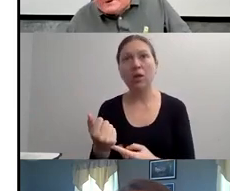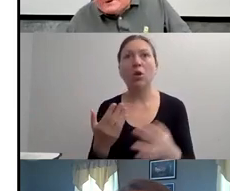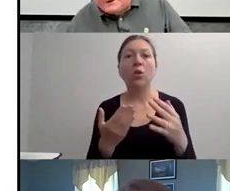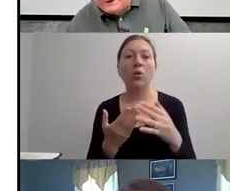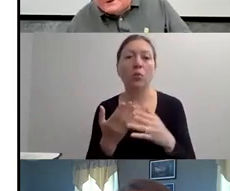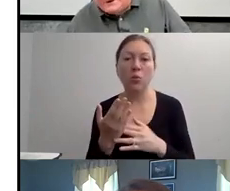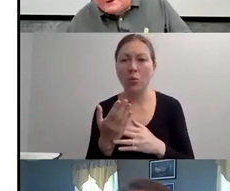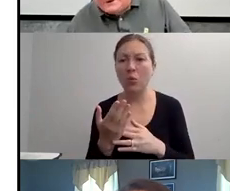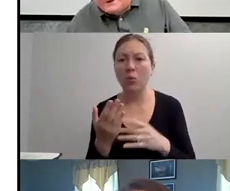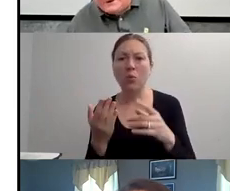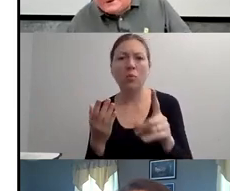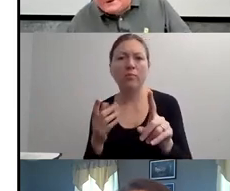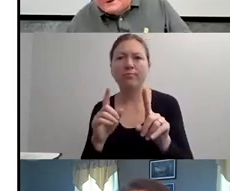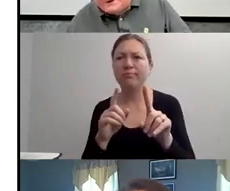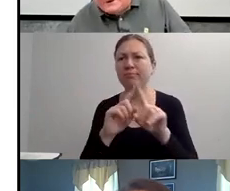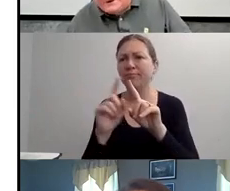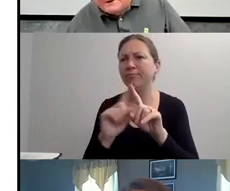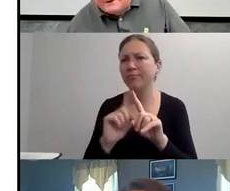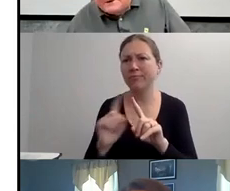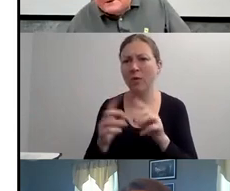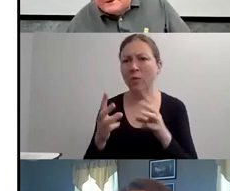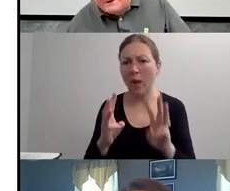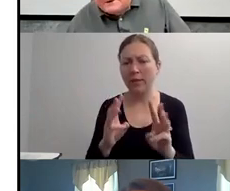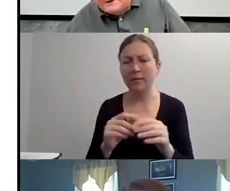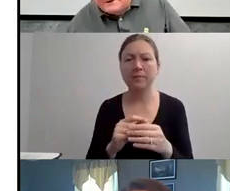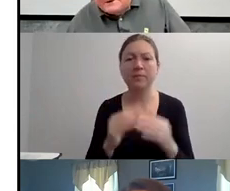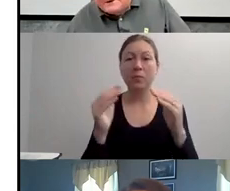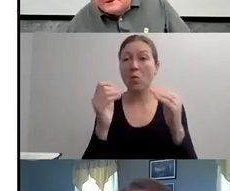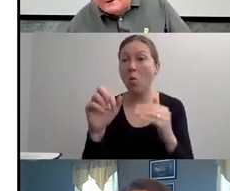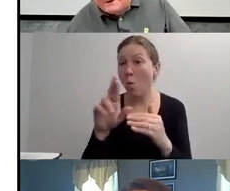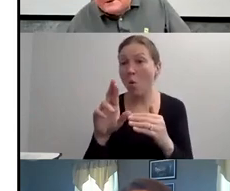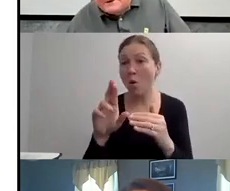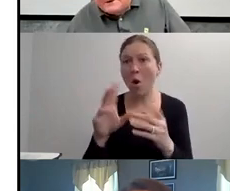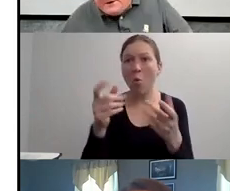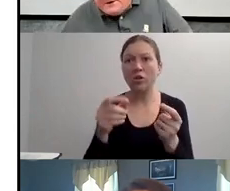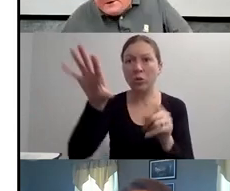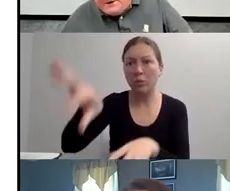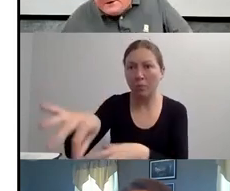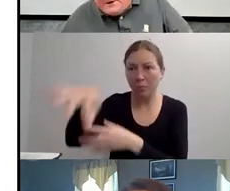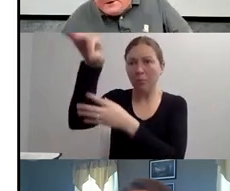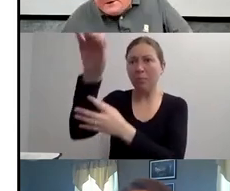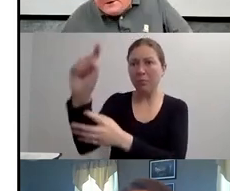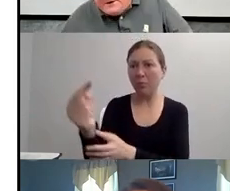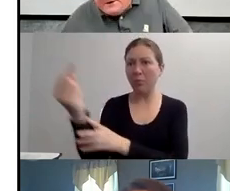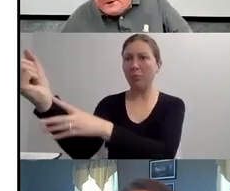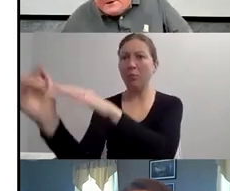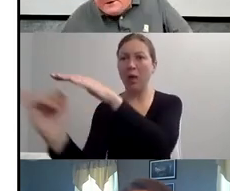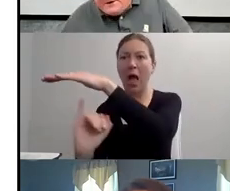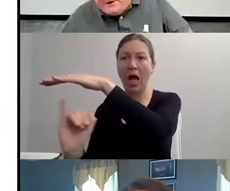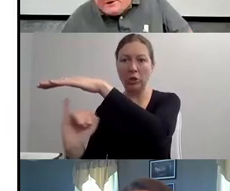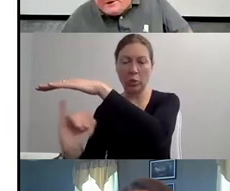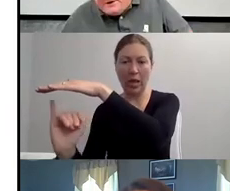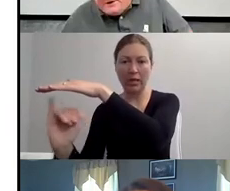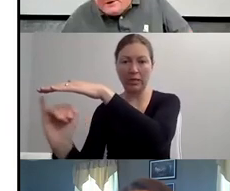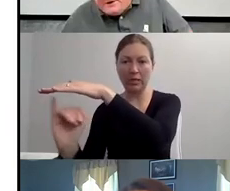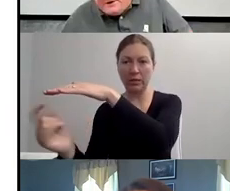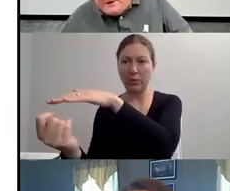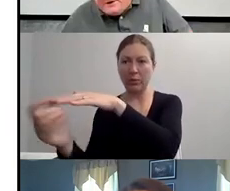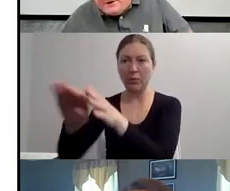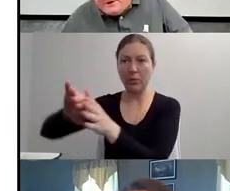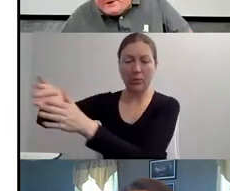"SO IF YOU CAME TO ELIMINATE DISABILITY OR ISOLATE DISABILITY, YOU RATE DISABILITY.